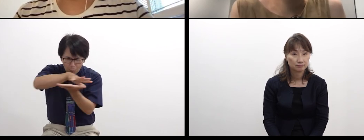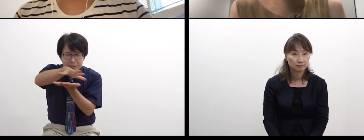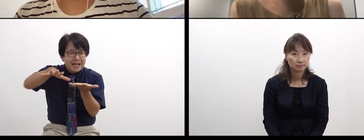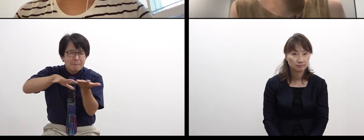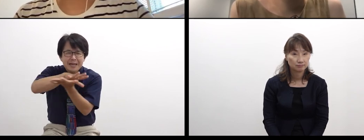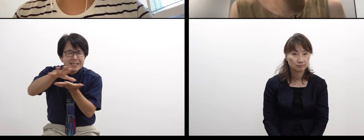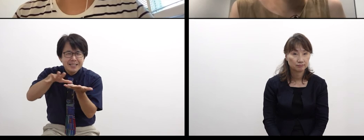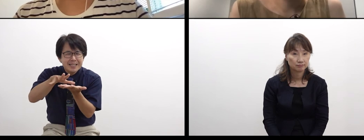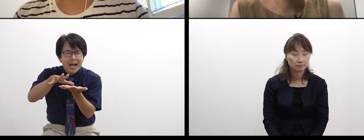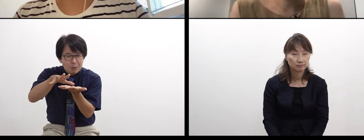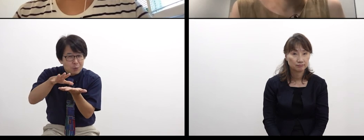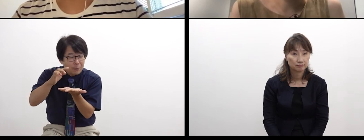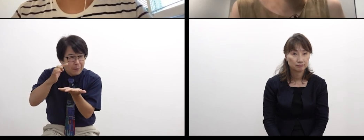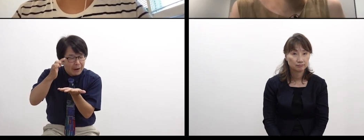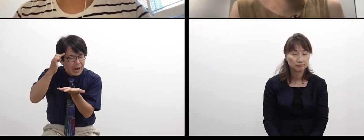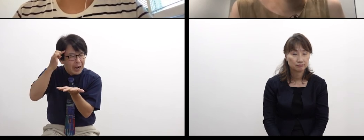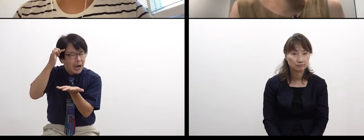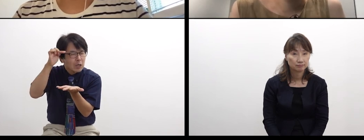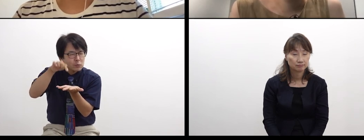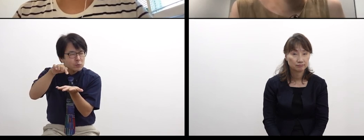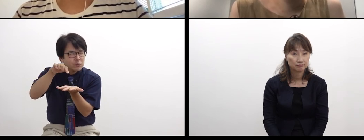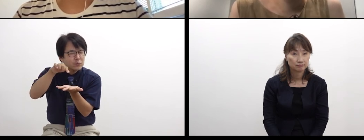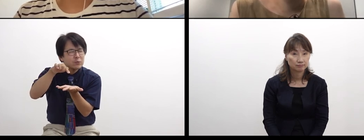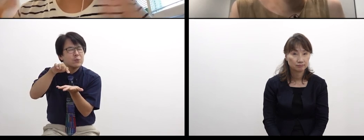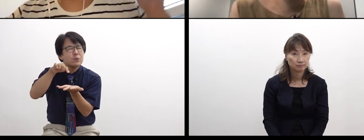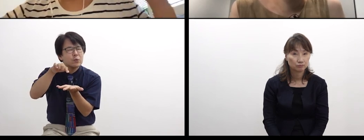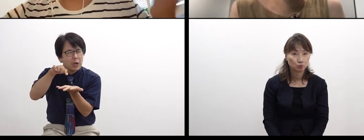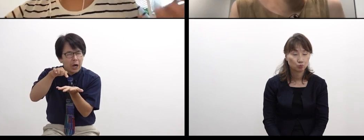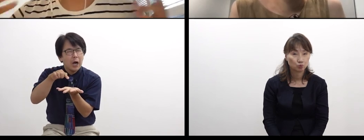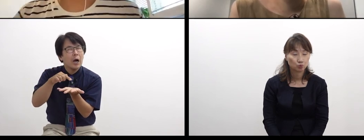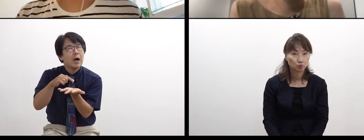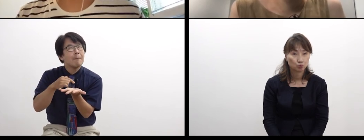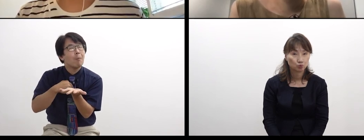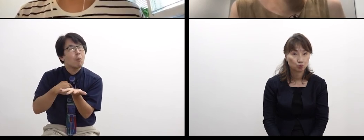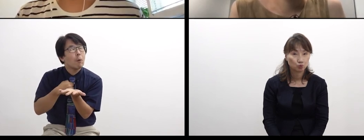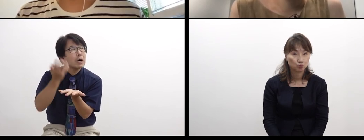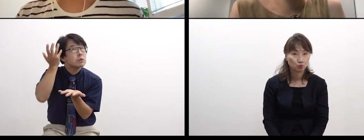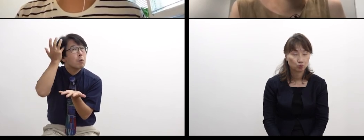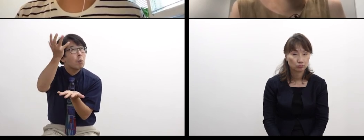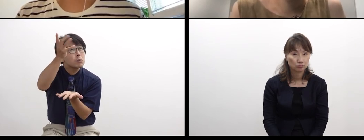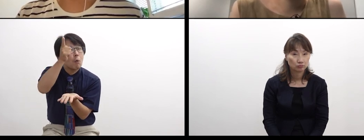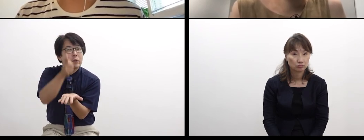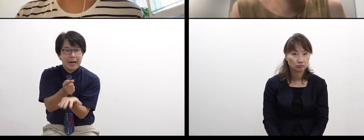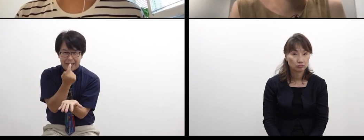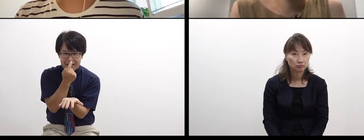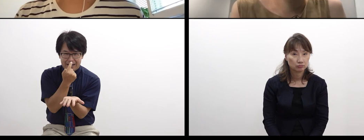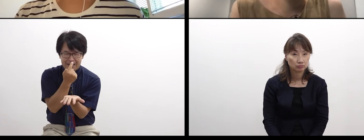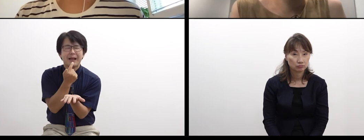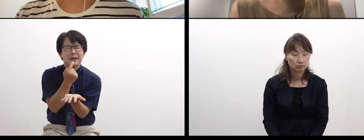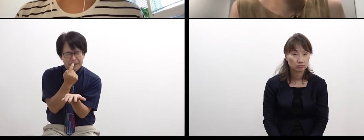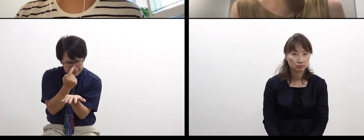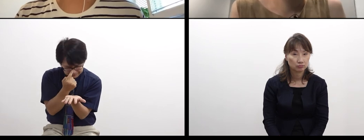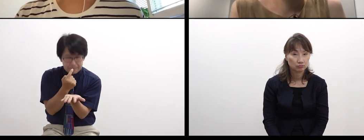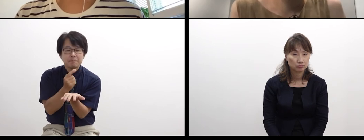maybe those feelings are sometimes mixed in you